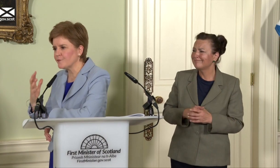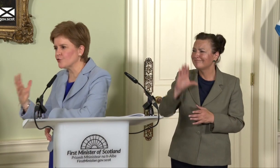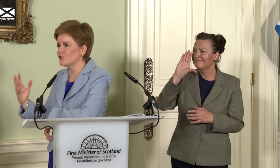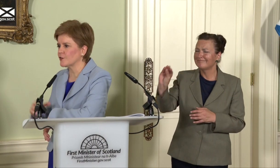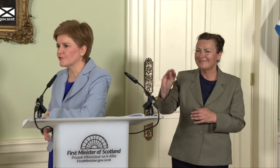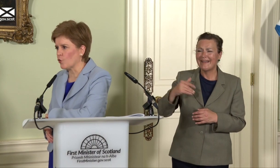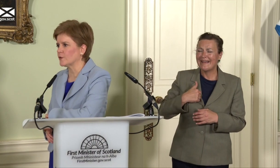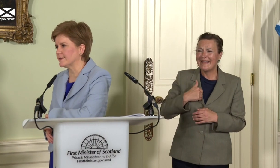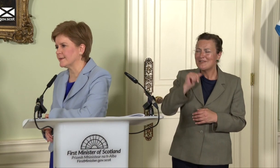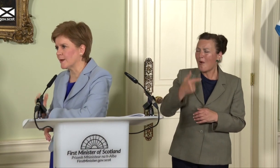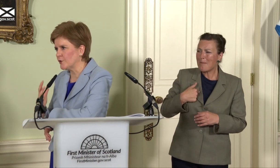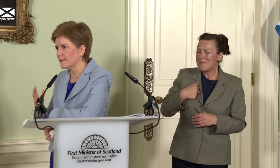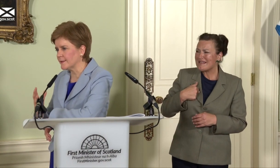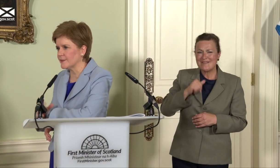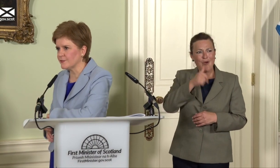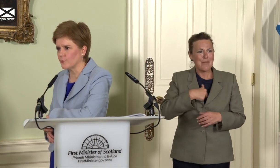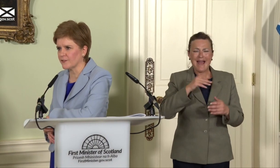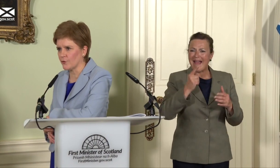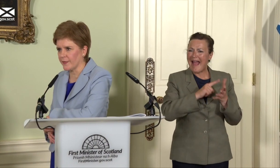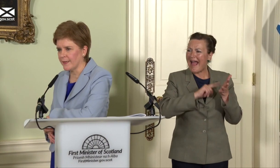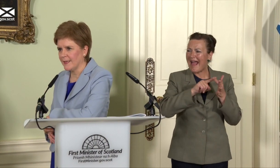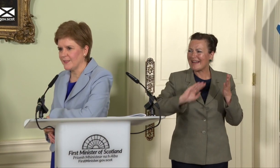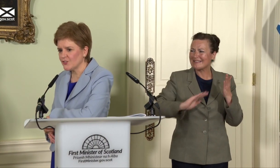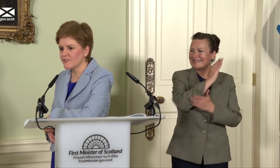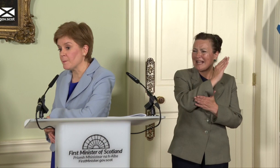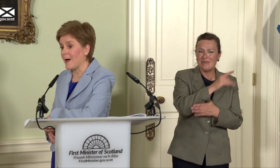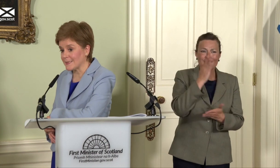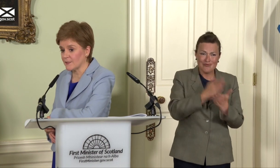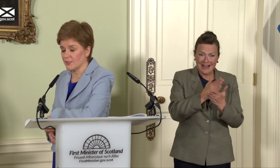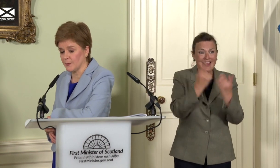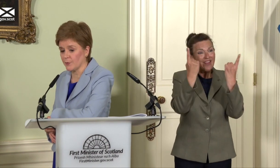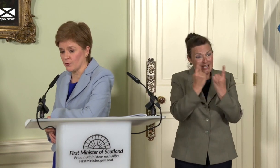future of Scotland, and I’m going to continue to focus on the issues that matter to people across